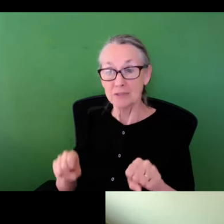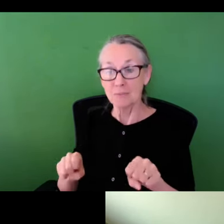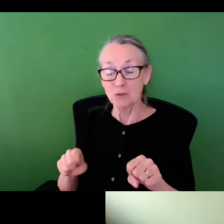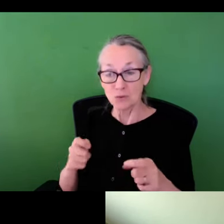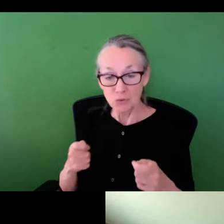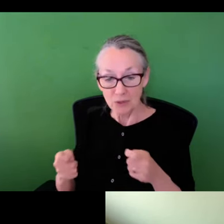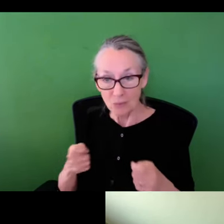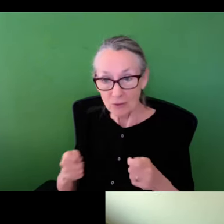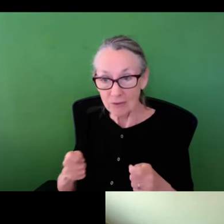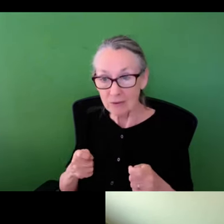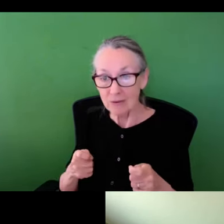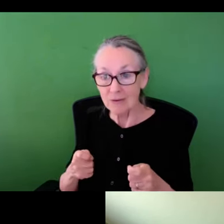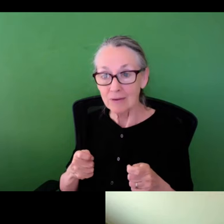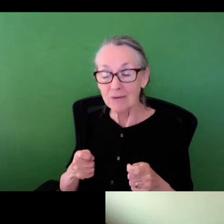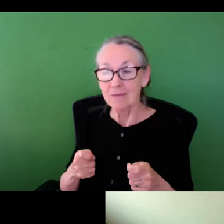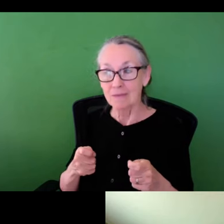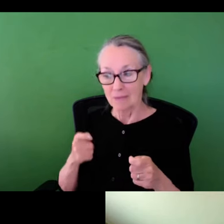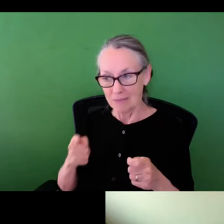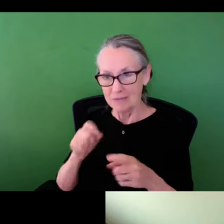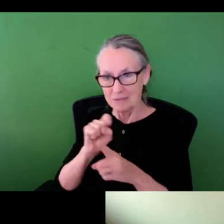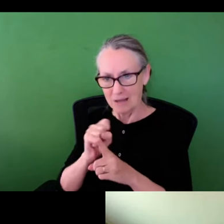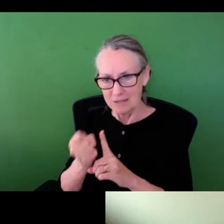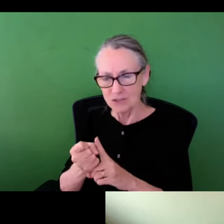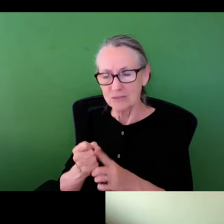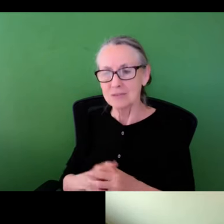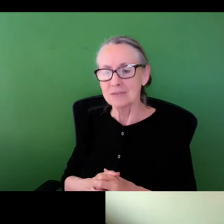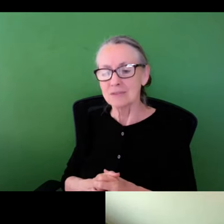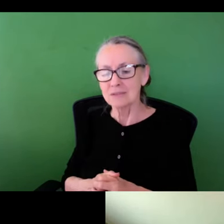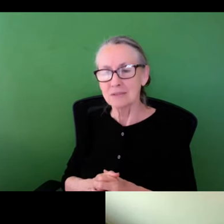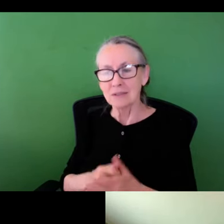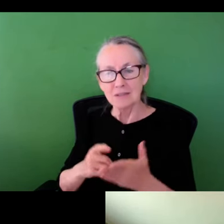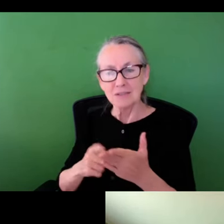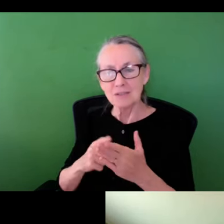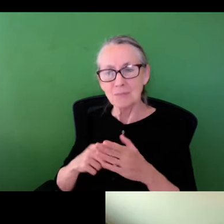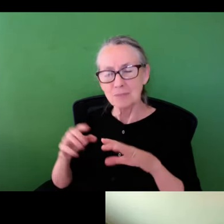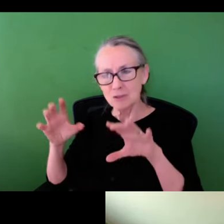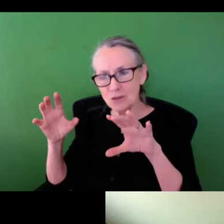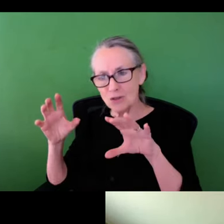to have two types of systems to be able to deal with these dynamic